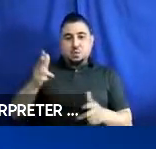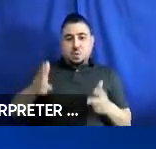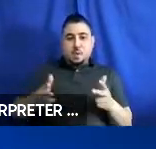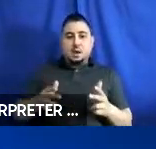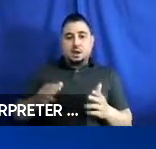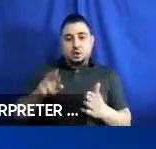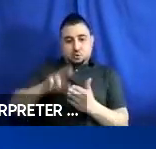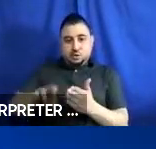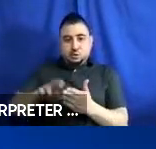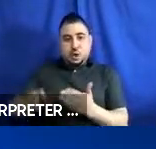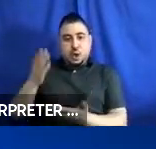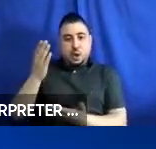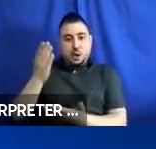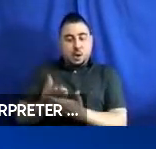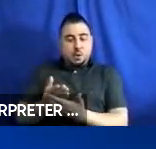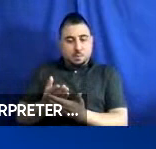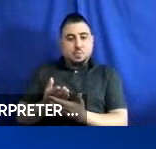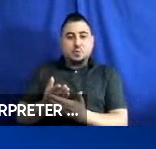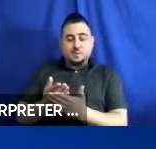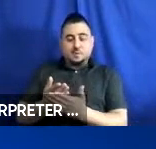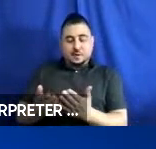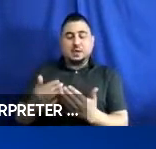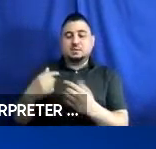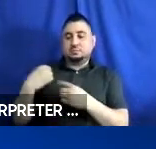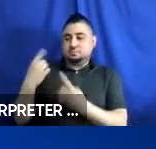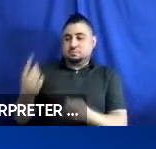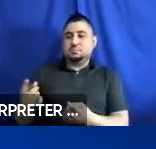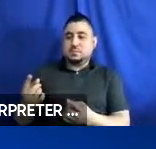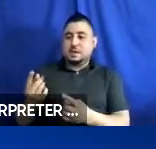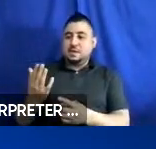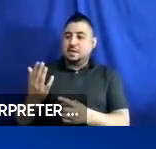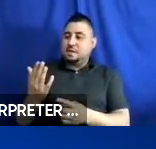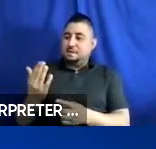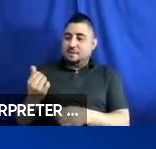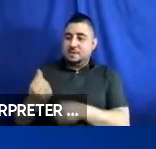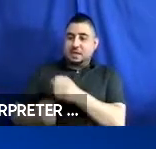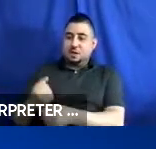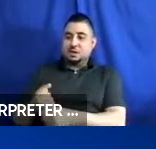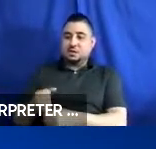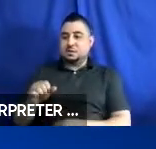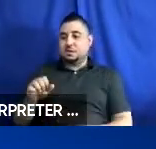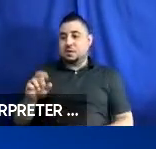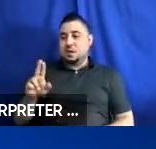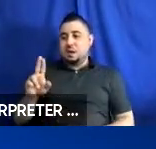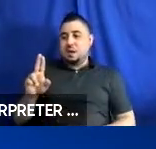with a proven track record of leadership and over 15 years of unmanned vehicle experience